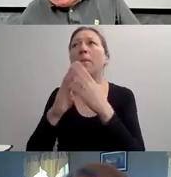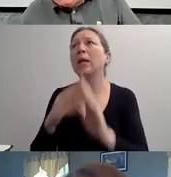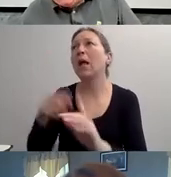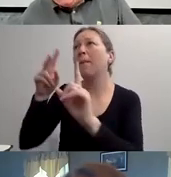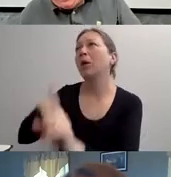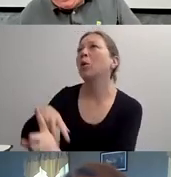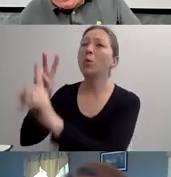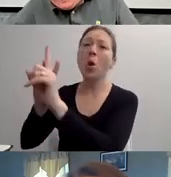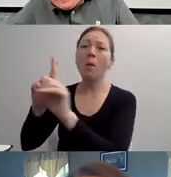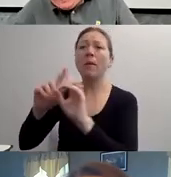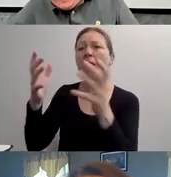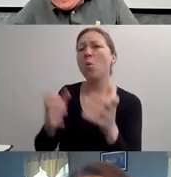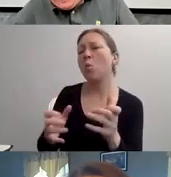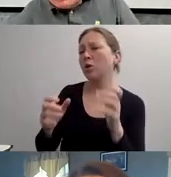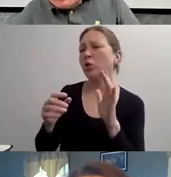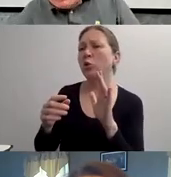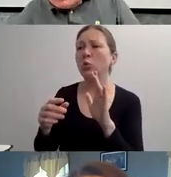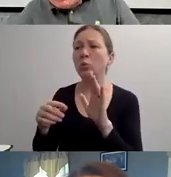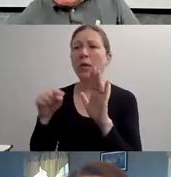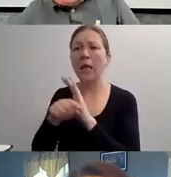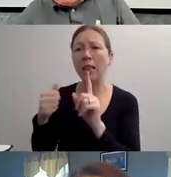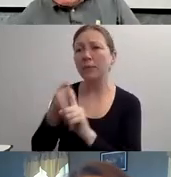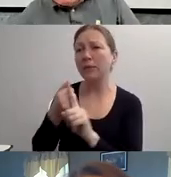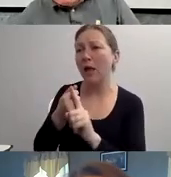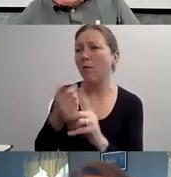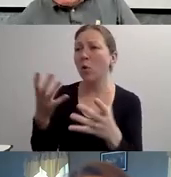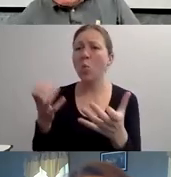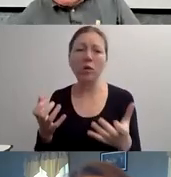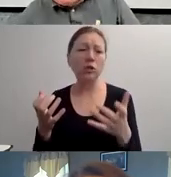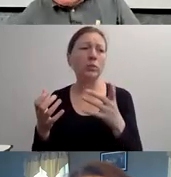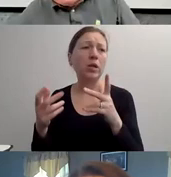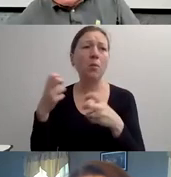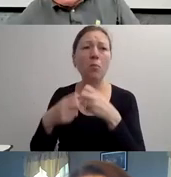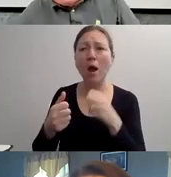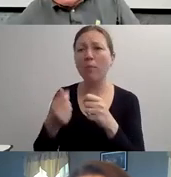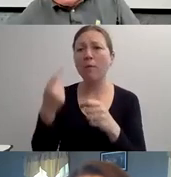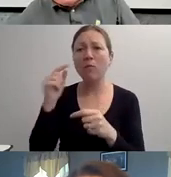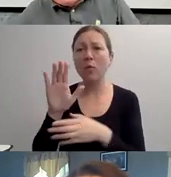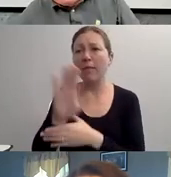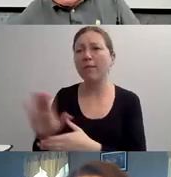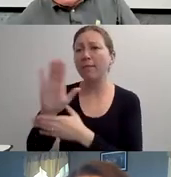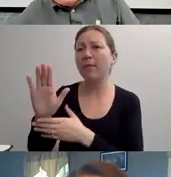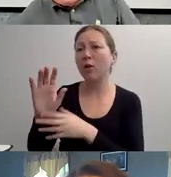YOU'RE PROTECTING YOUR FRIEND FROM HAVING A DISABILITY.